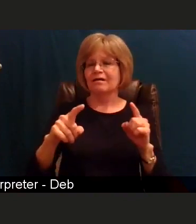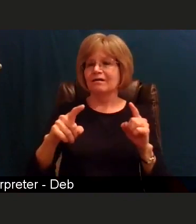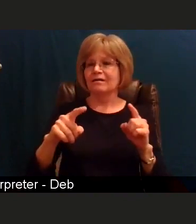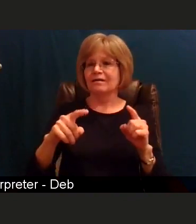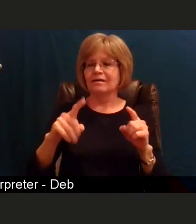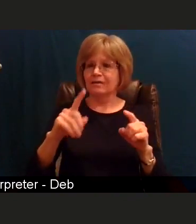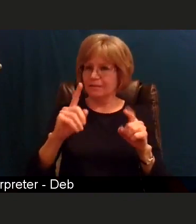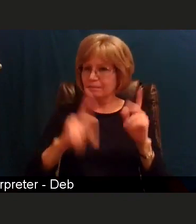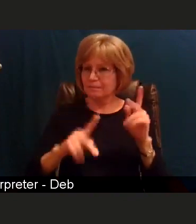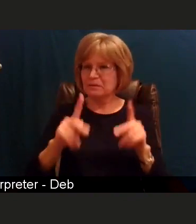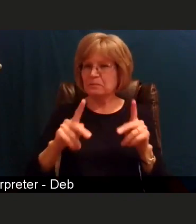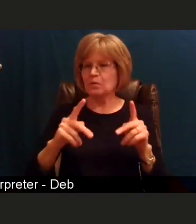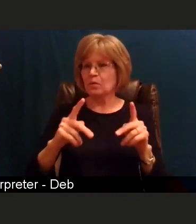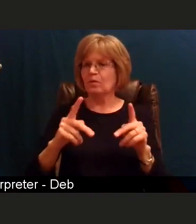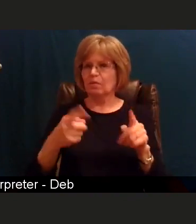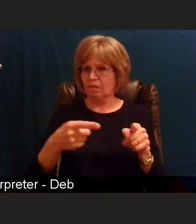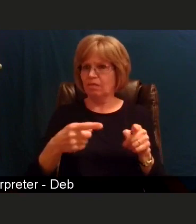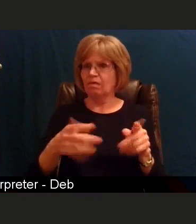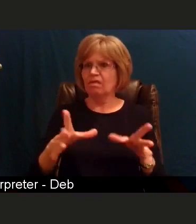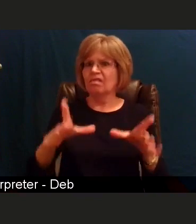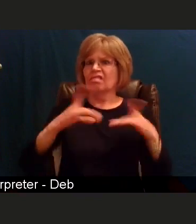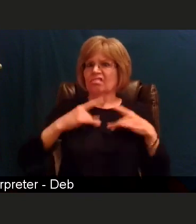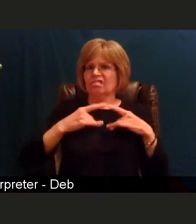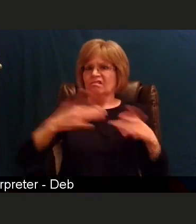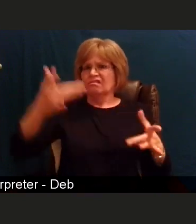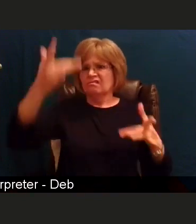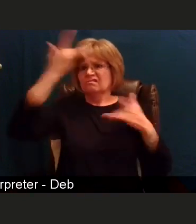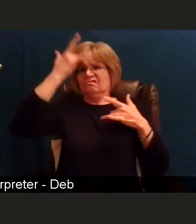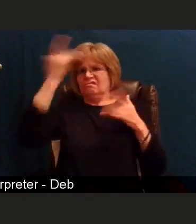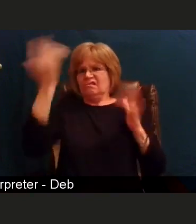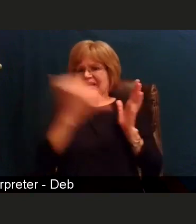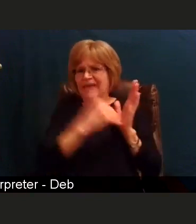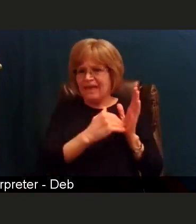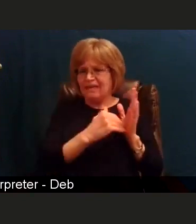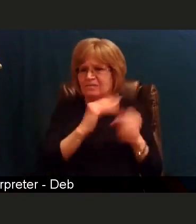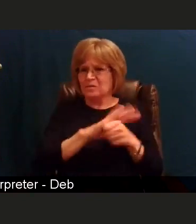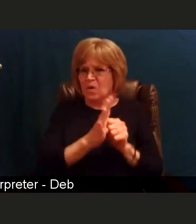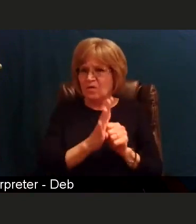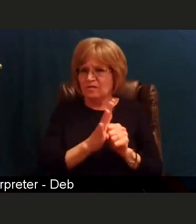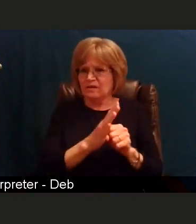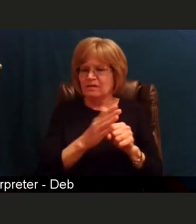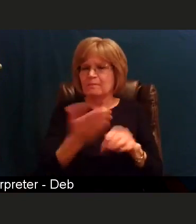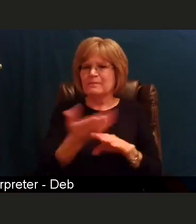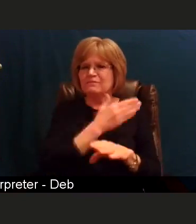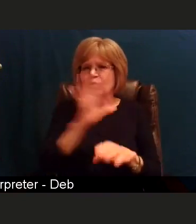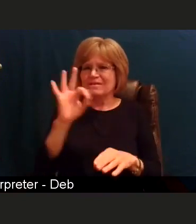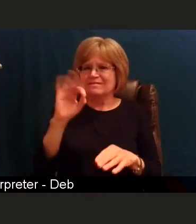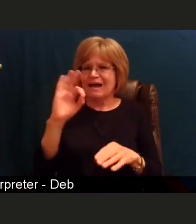before their 90 days are over. So how can we be sure that there really is immunity?